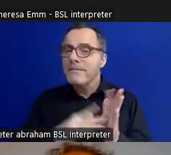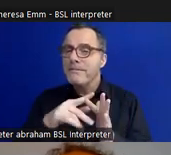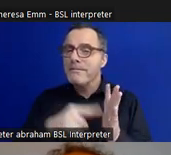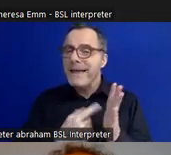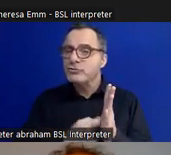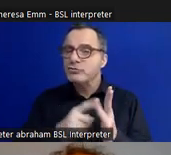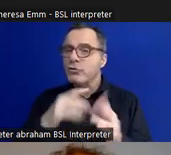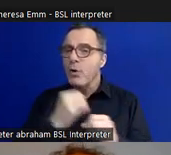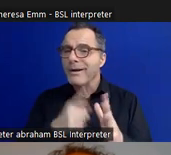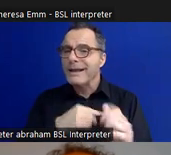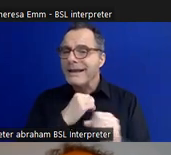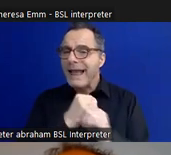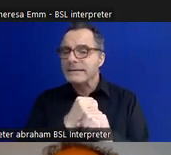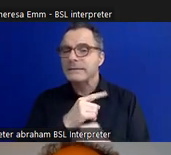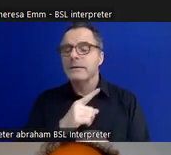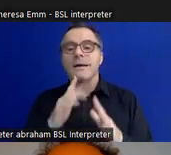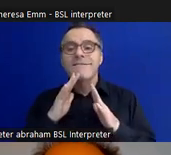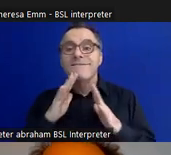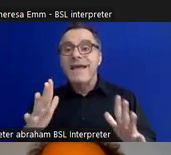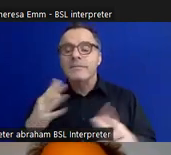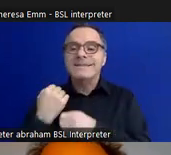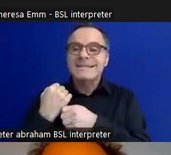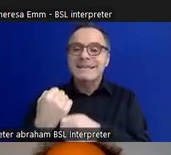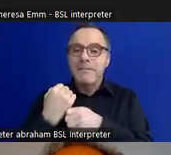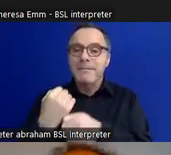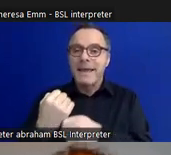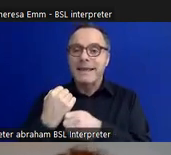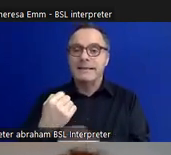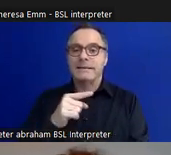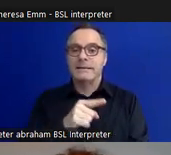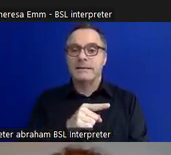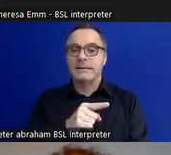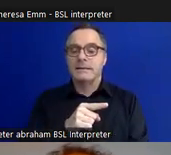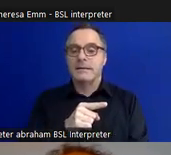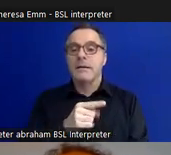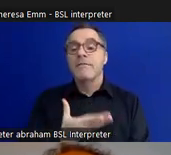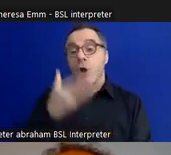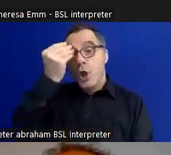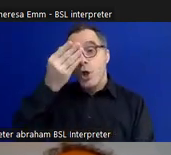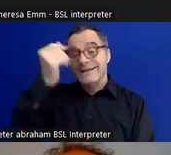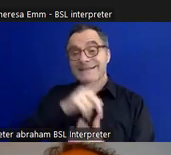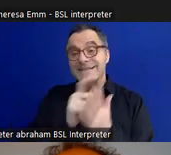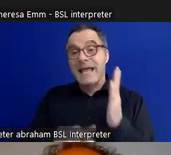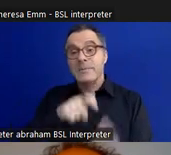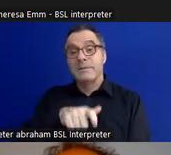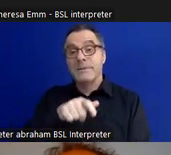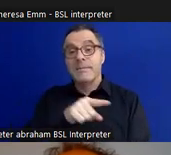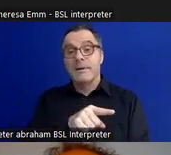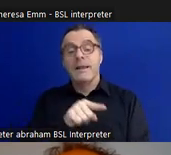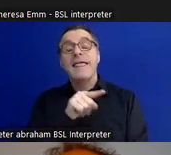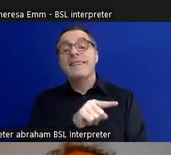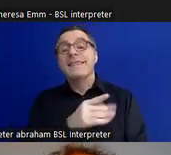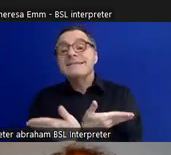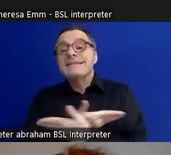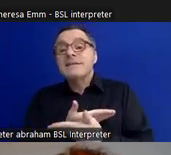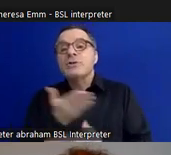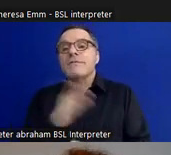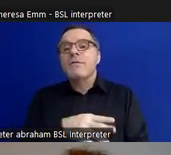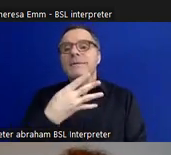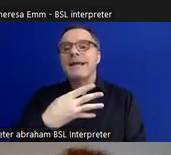This was a famous campaign for learning disabled people and I think this t-shirt is from the '90s.